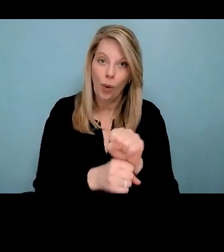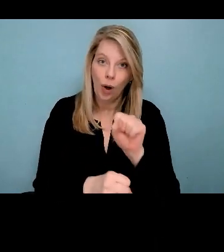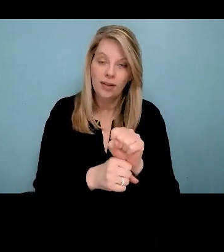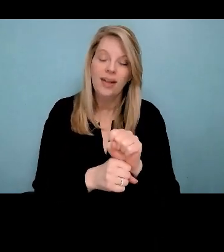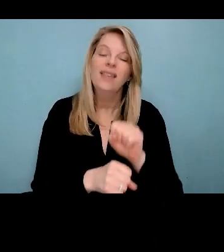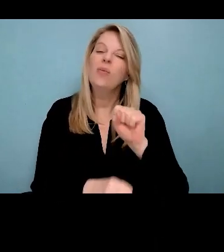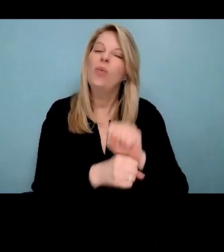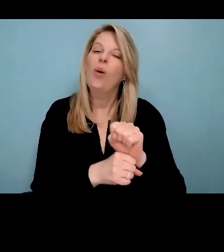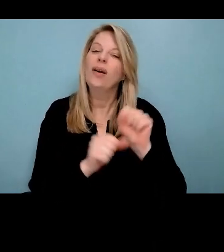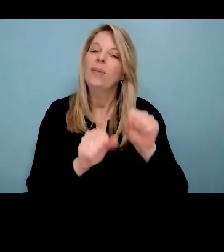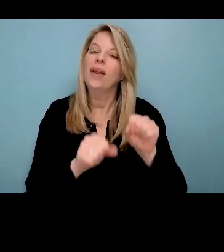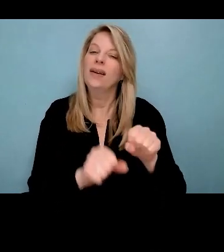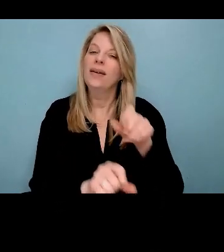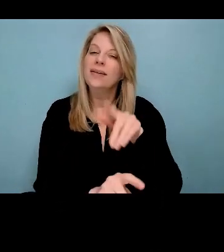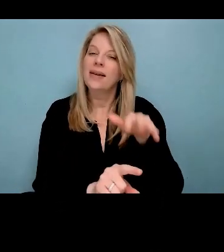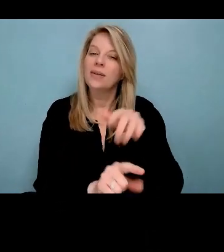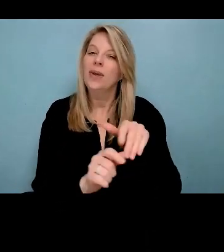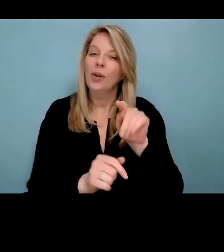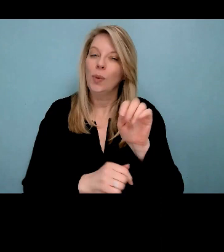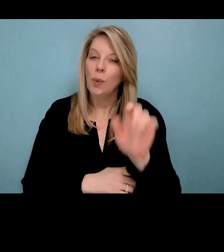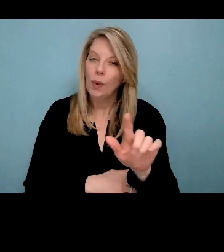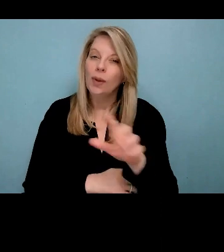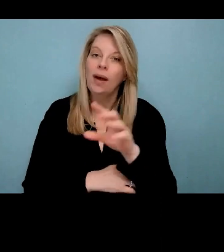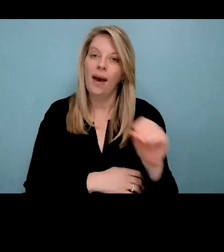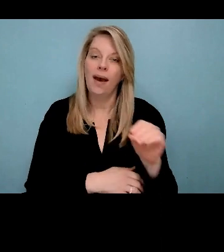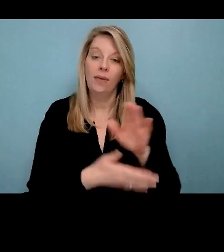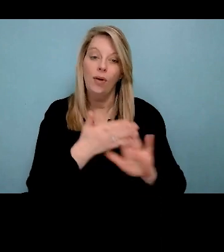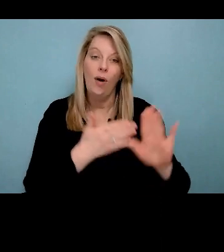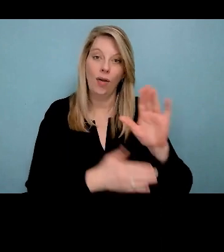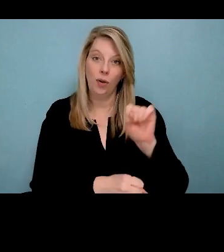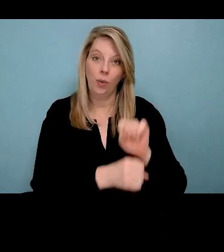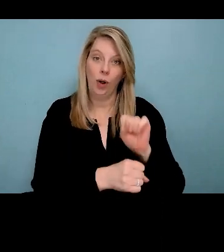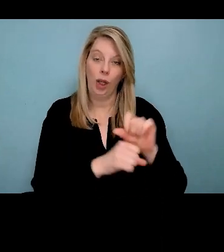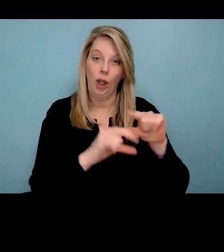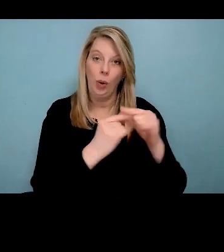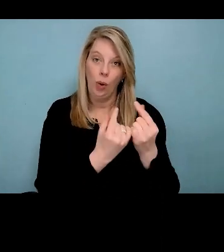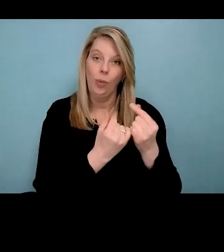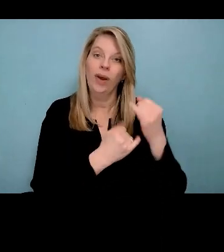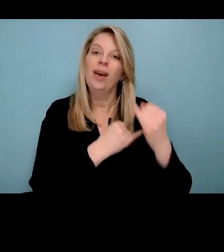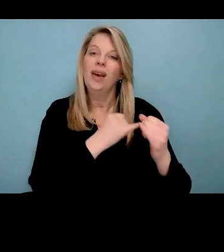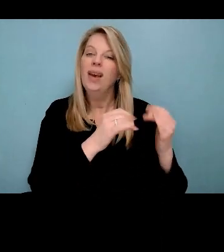I do want to acknowledge before I do my own little introduction here that, when we talk